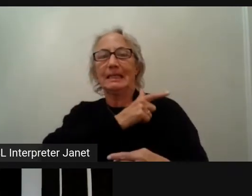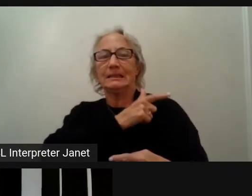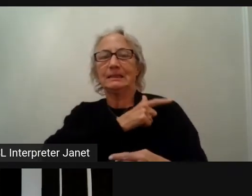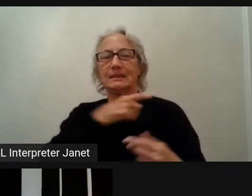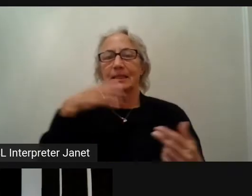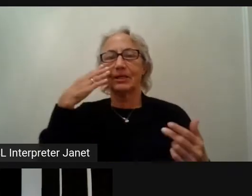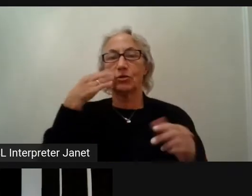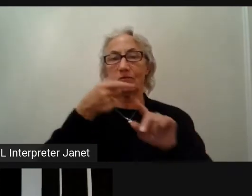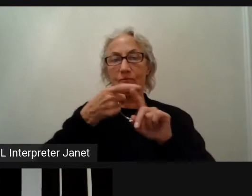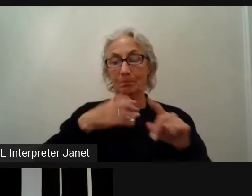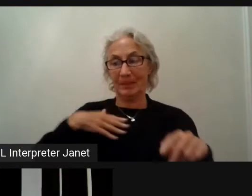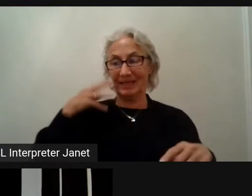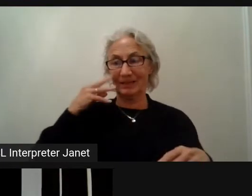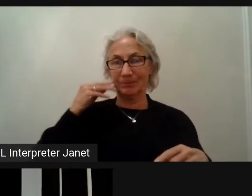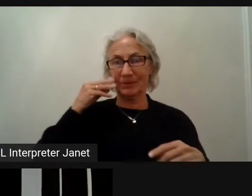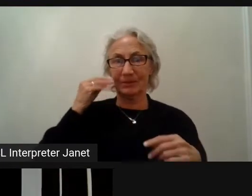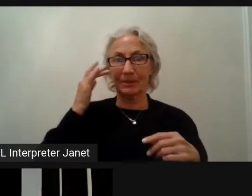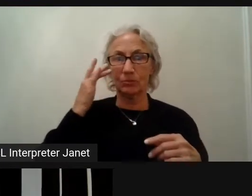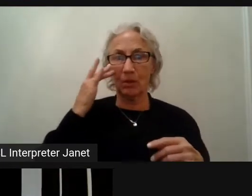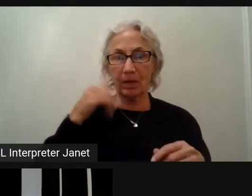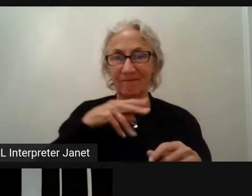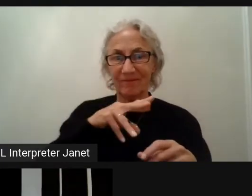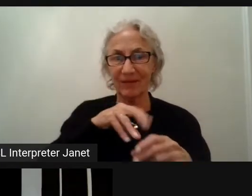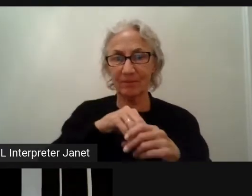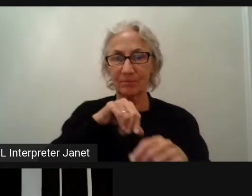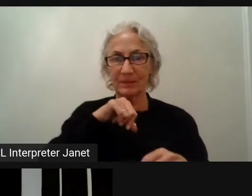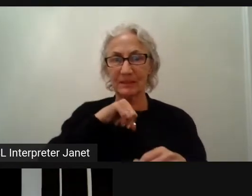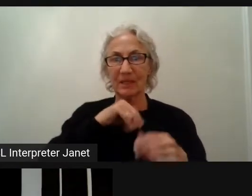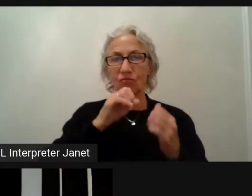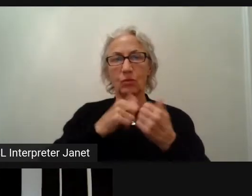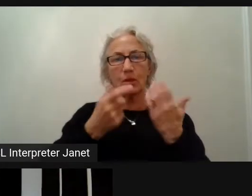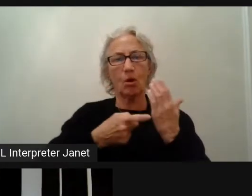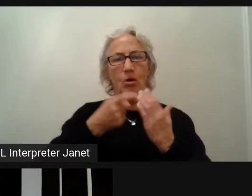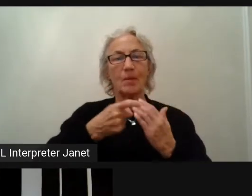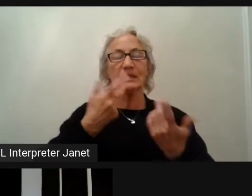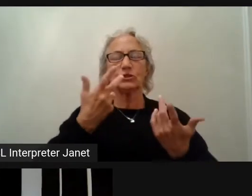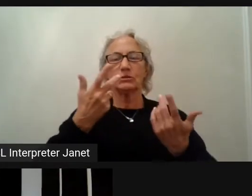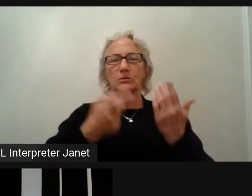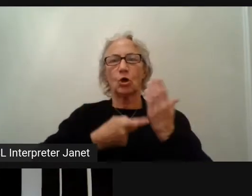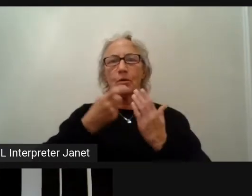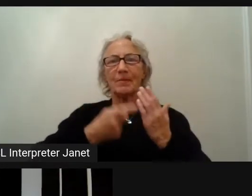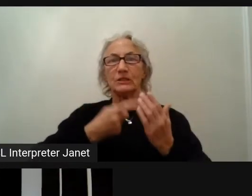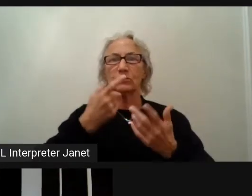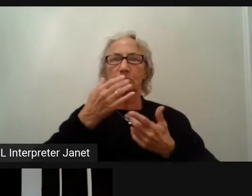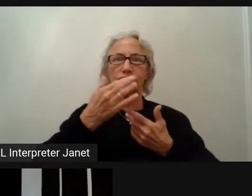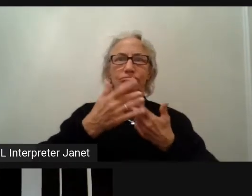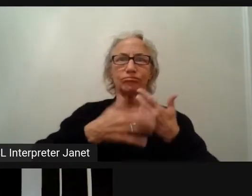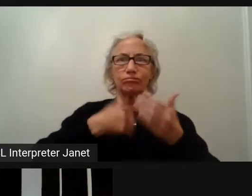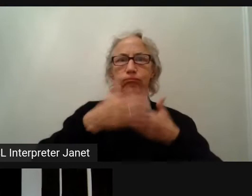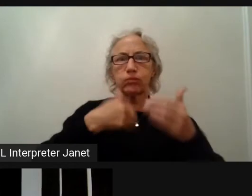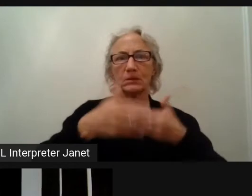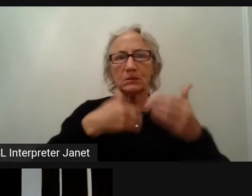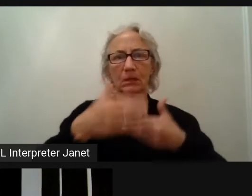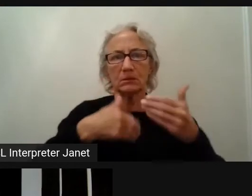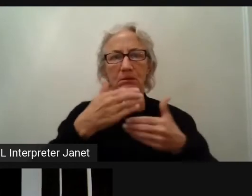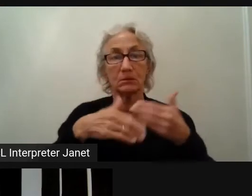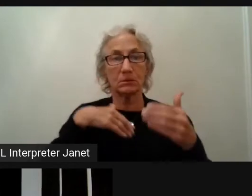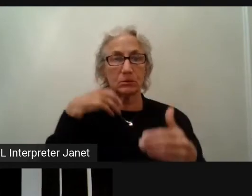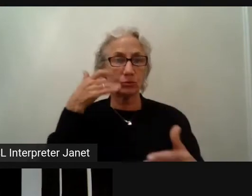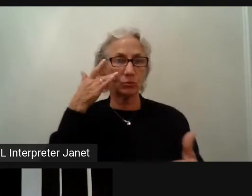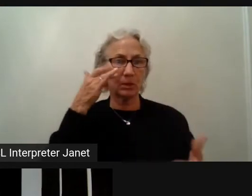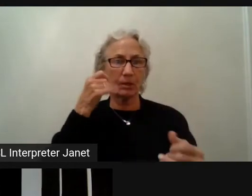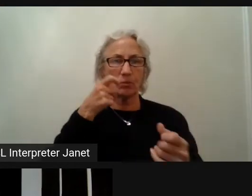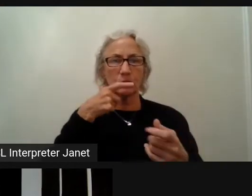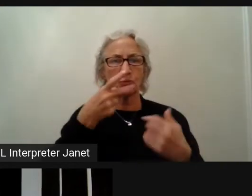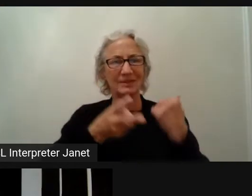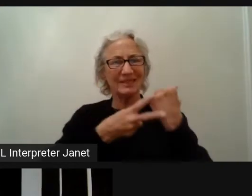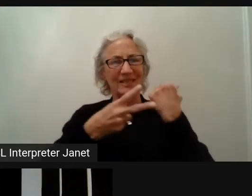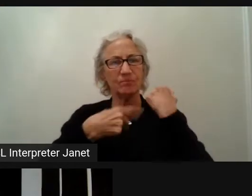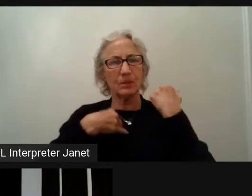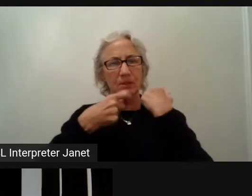into this whole automation process because I wanted to save my time.